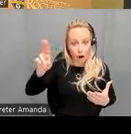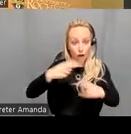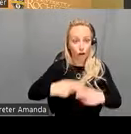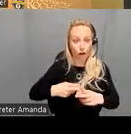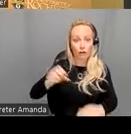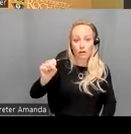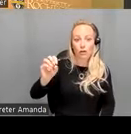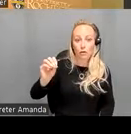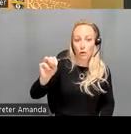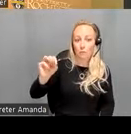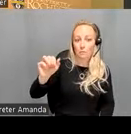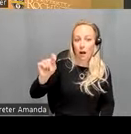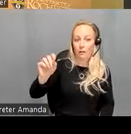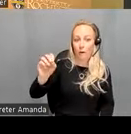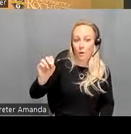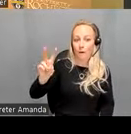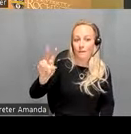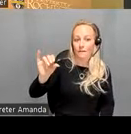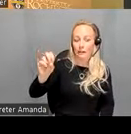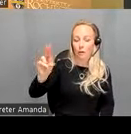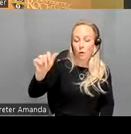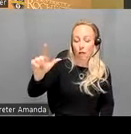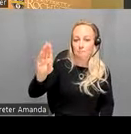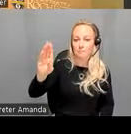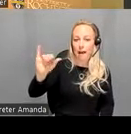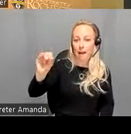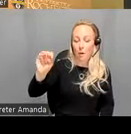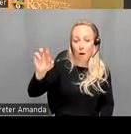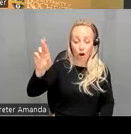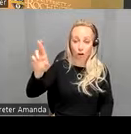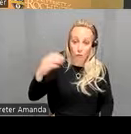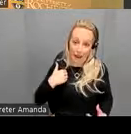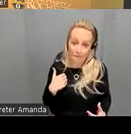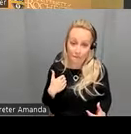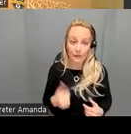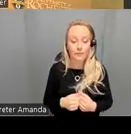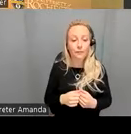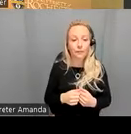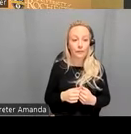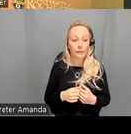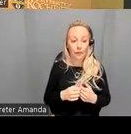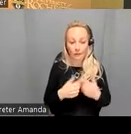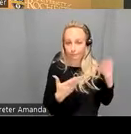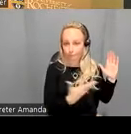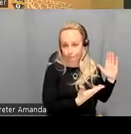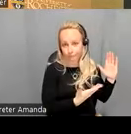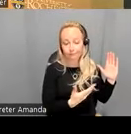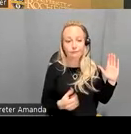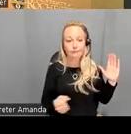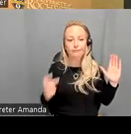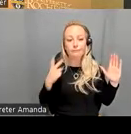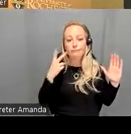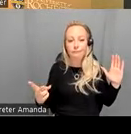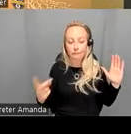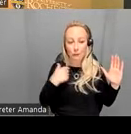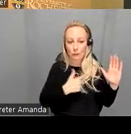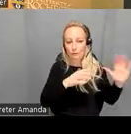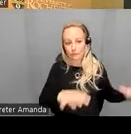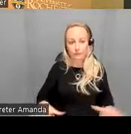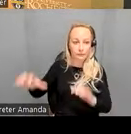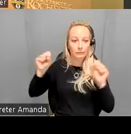biomarker so the methods that we use are as follows so we adopt the Glasser parcellation